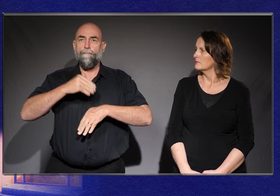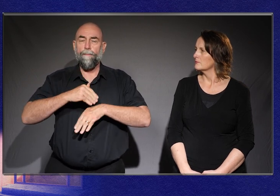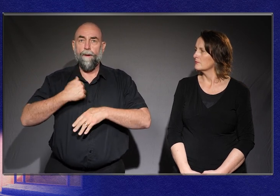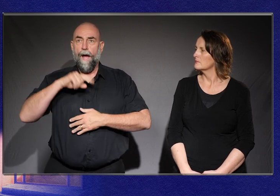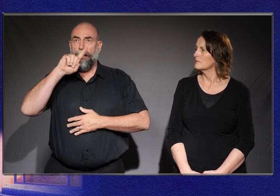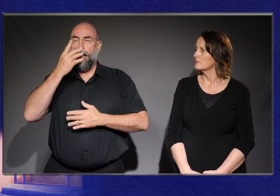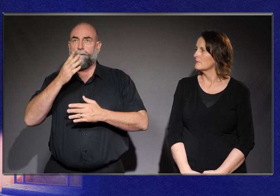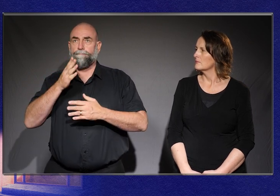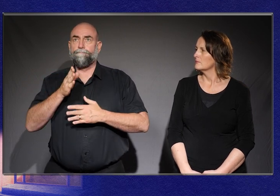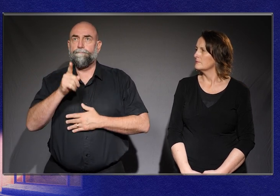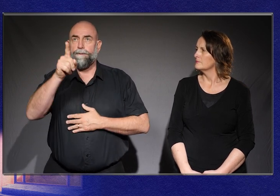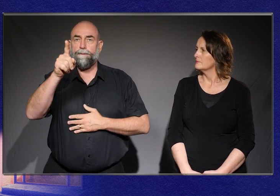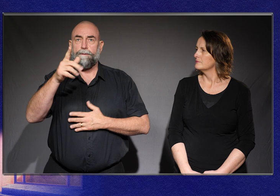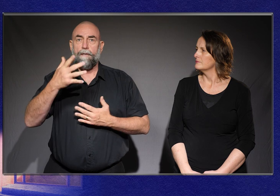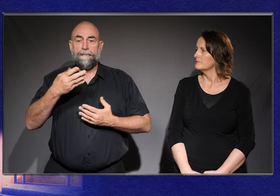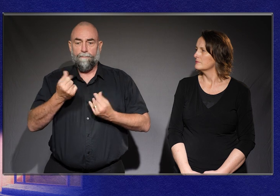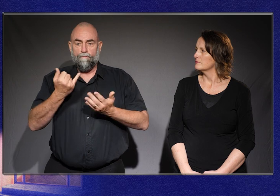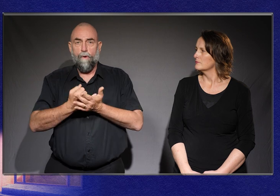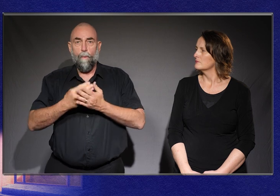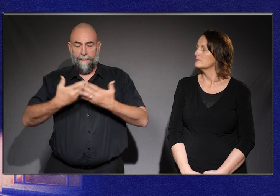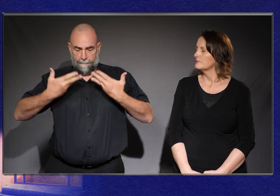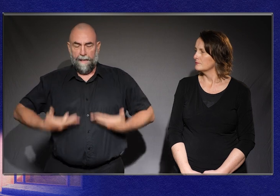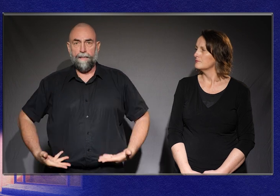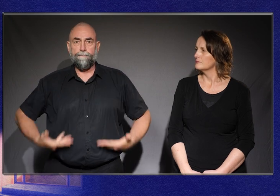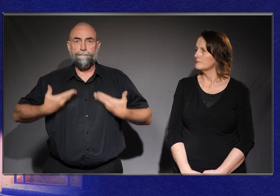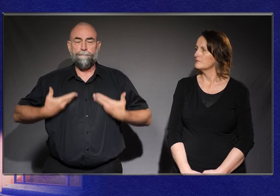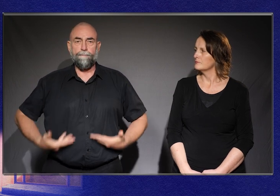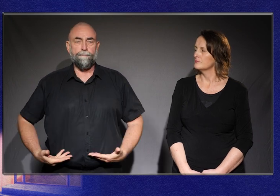because there is something wrong with me.